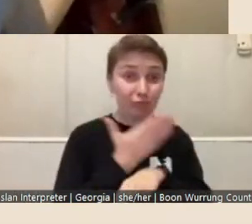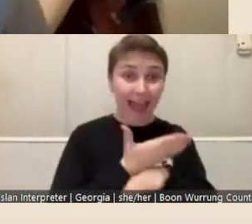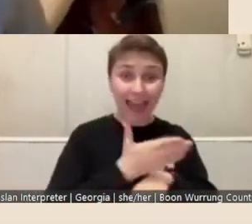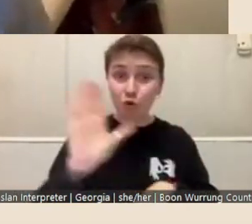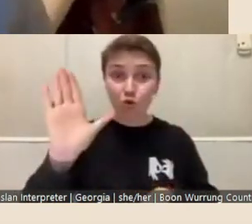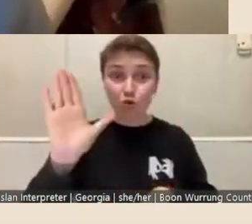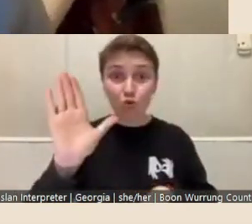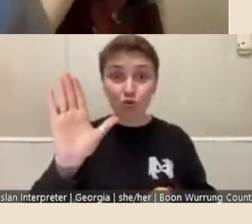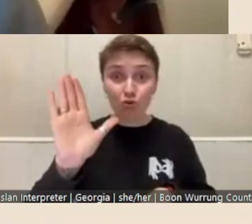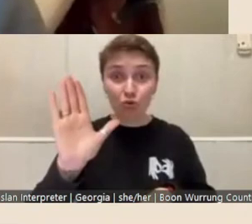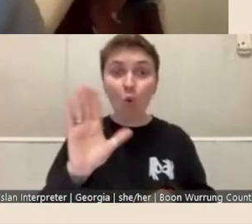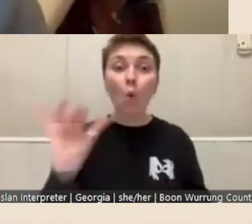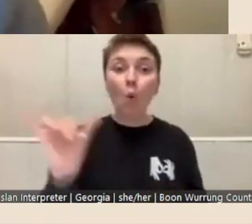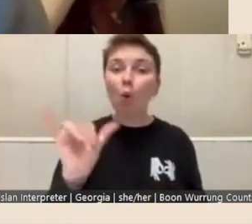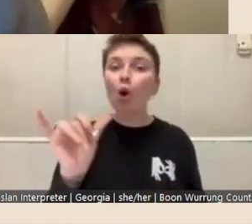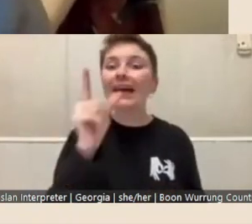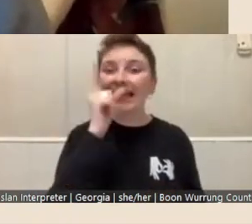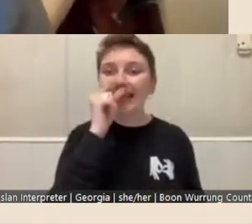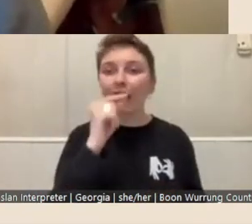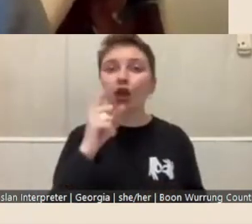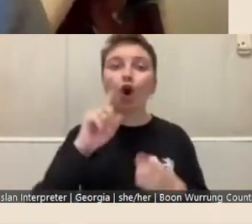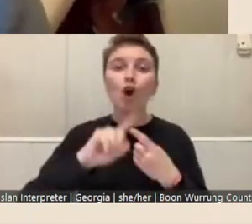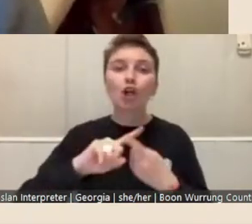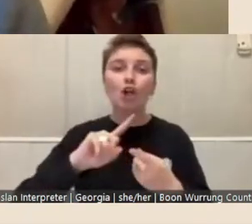or can it be an ongoing or existing project?'